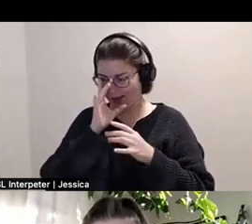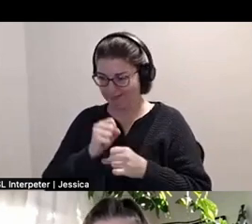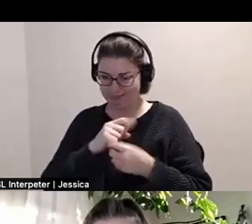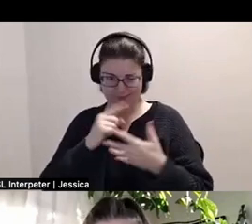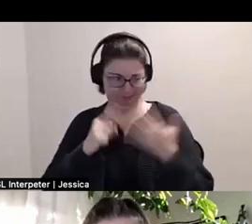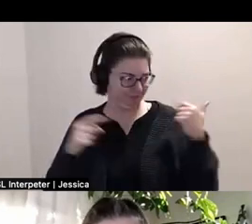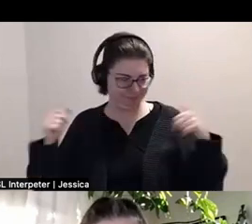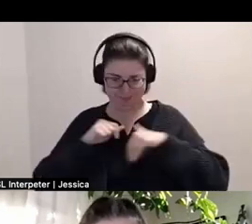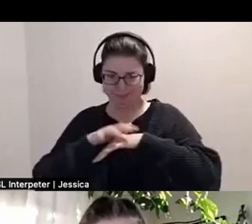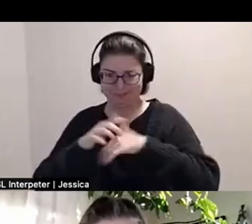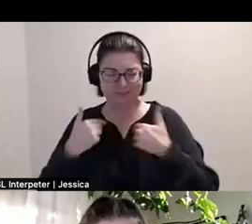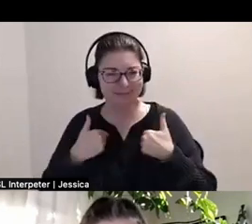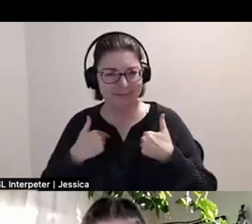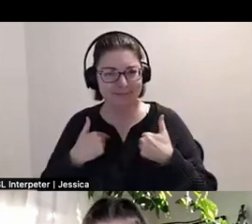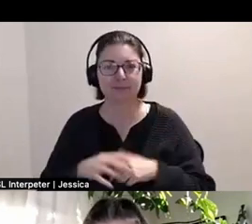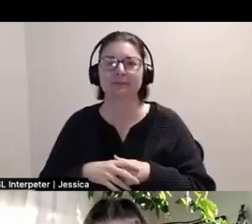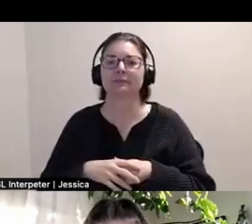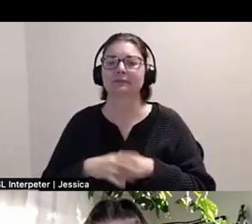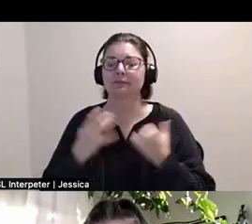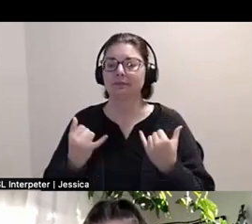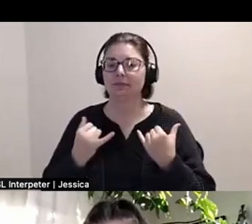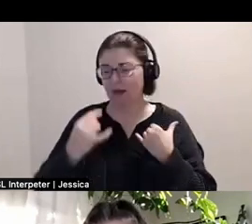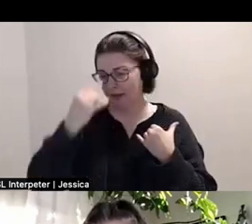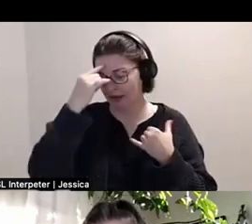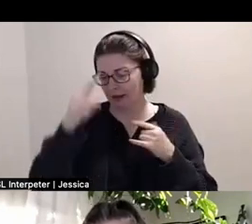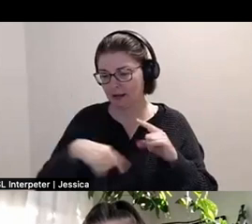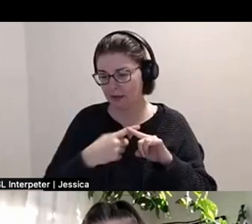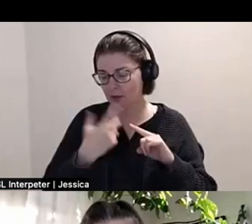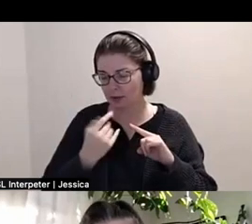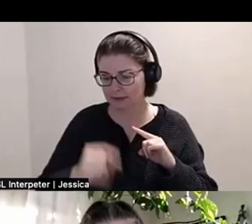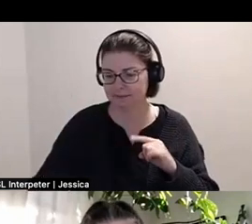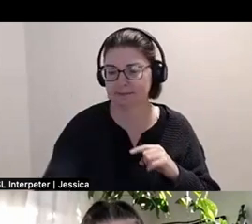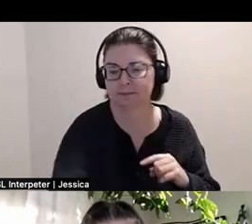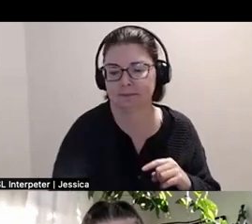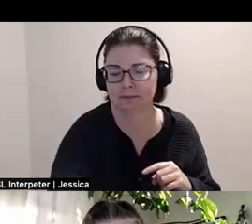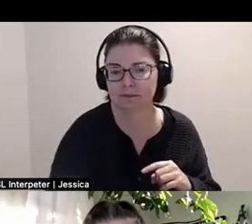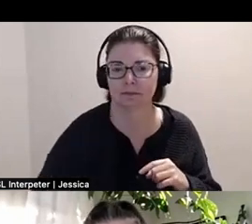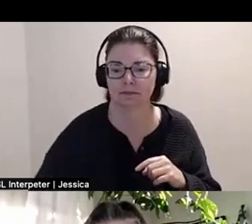And I think as of right now, I've been thinking a lot about ... uhm, I don't know like Punjabi architecture.